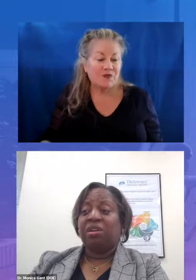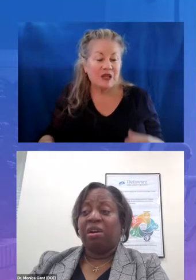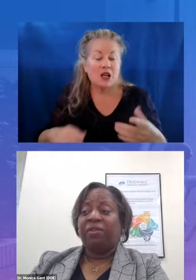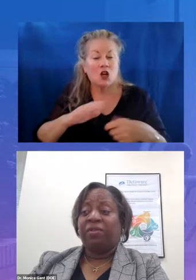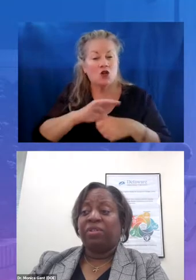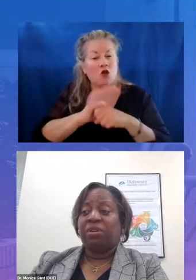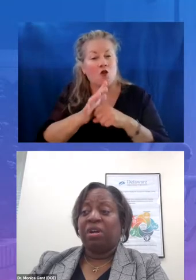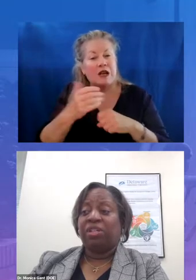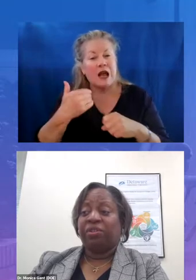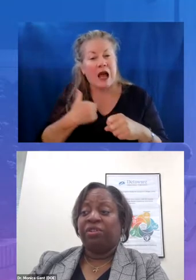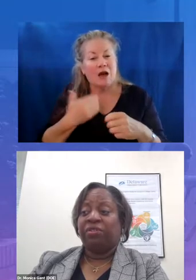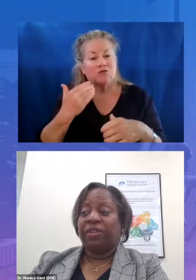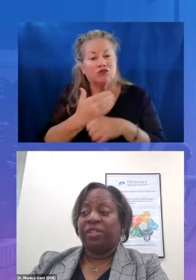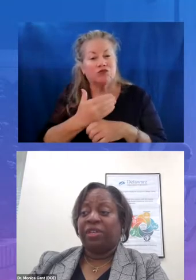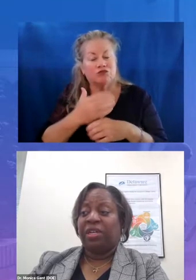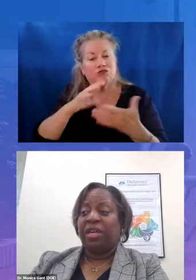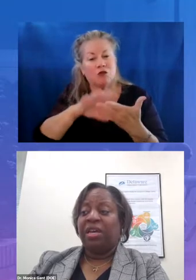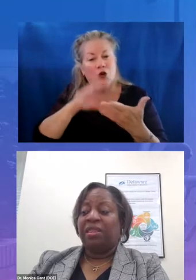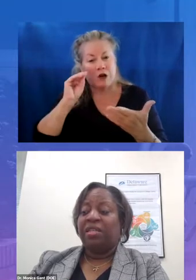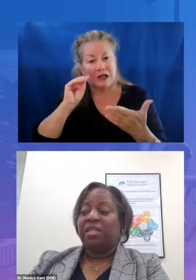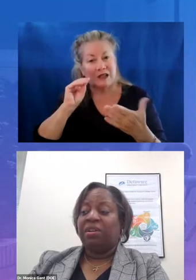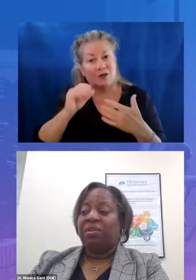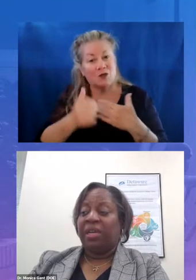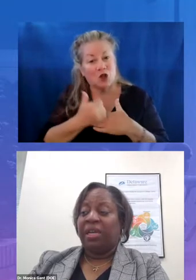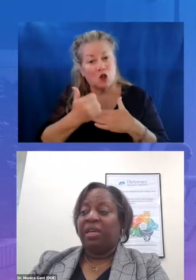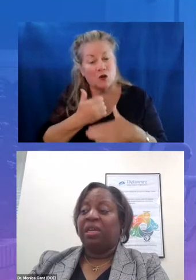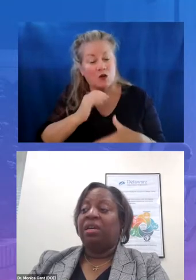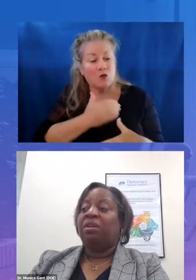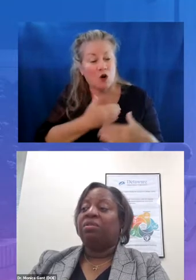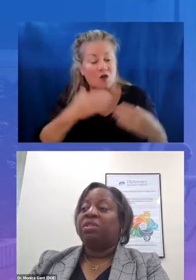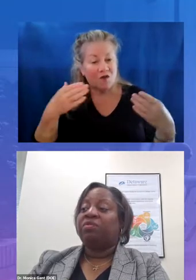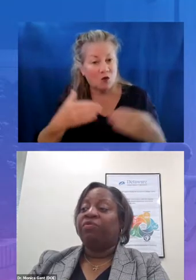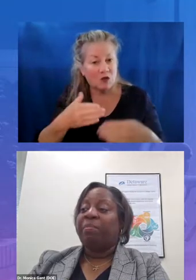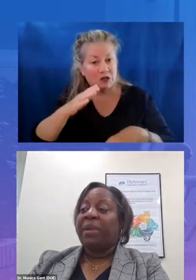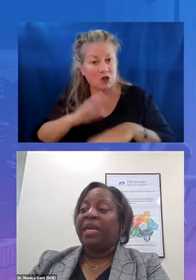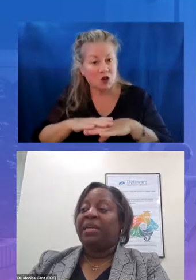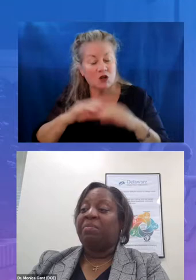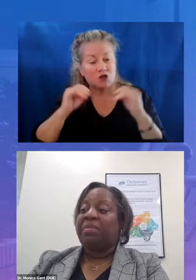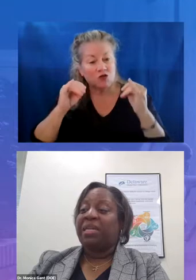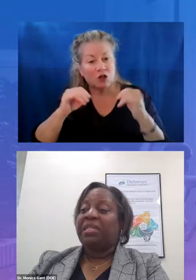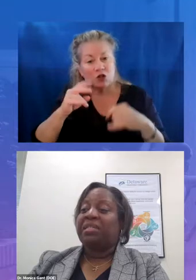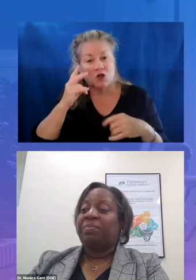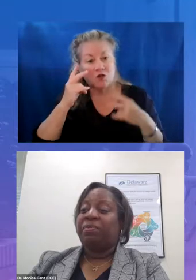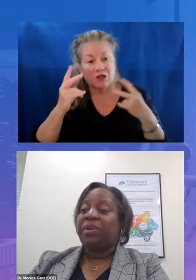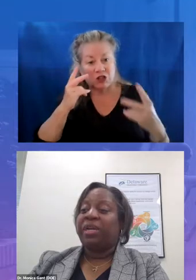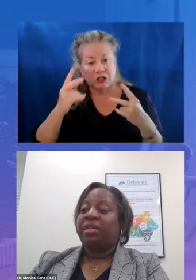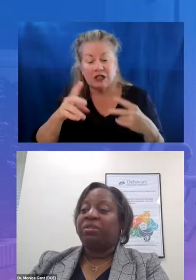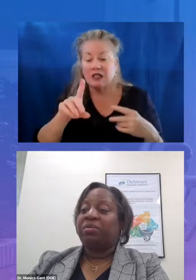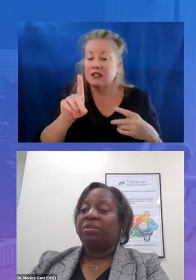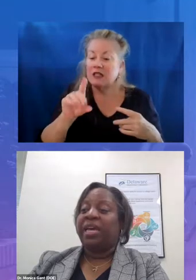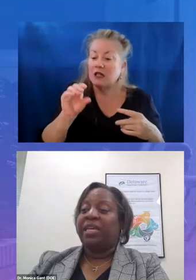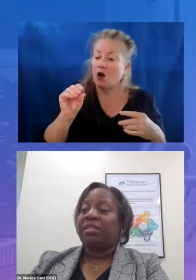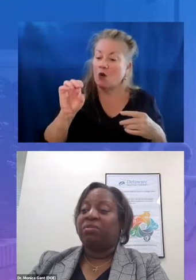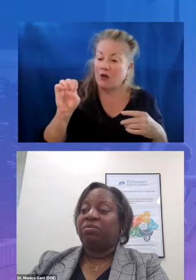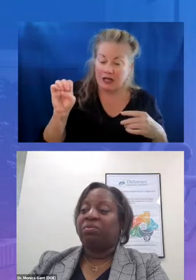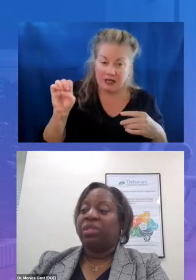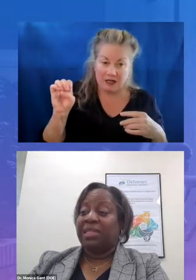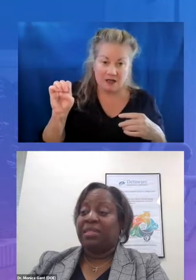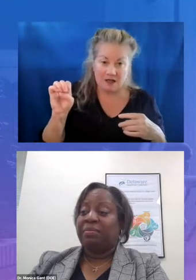focus on our instructional vision the doe remain committed to supporting schools and school systems